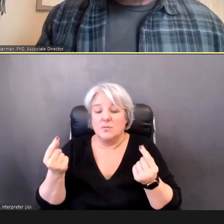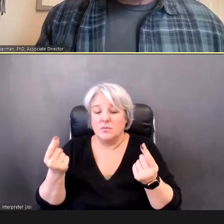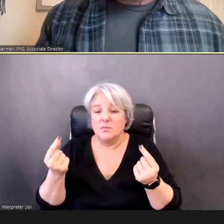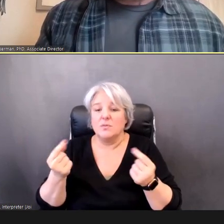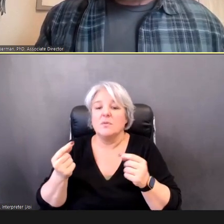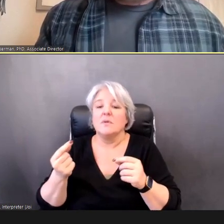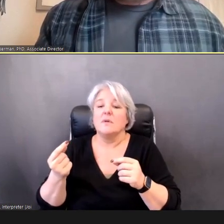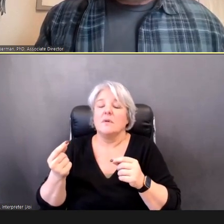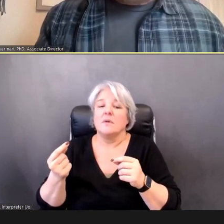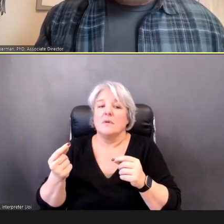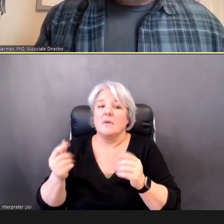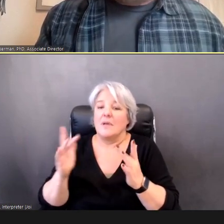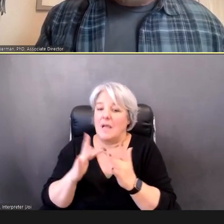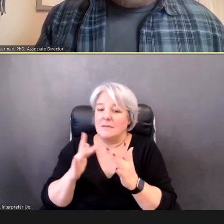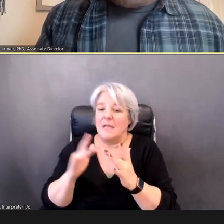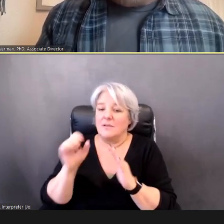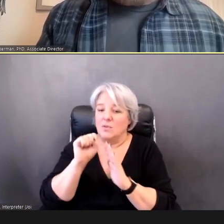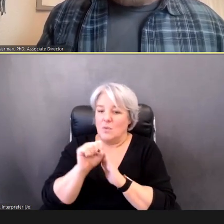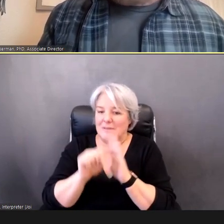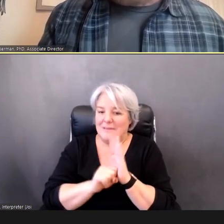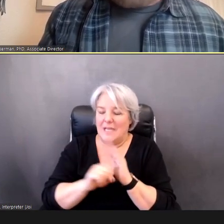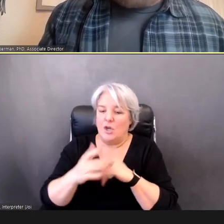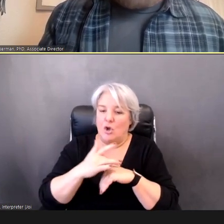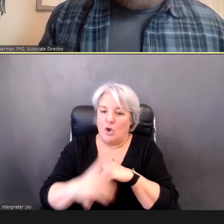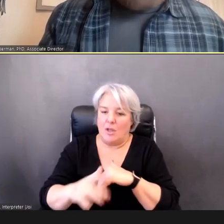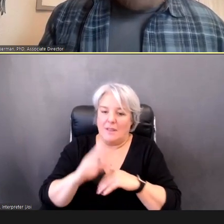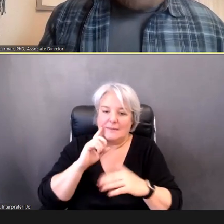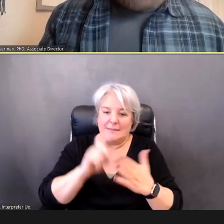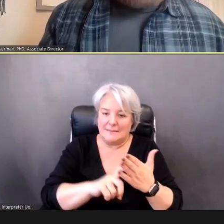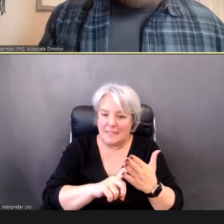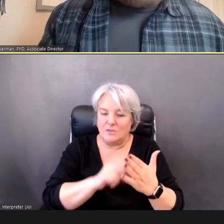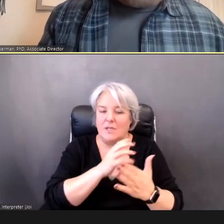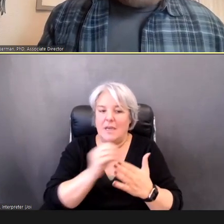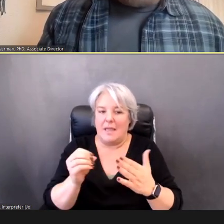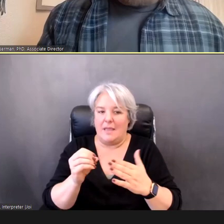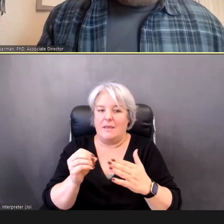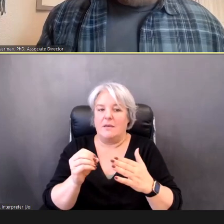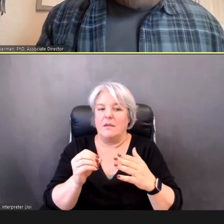detection and intervention coordinator, the person responsible